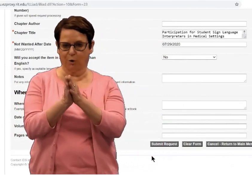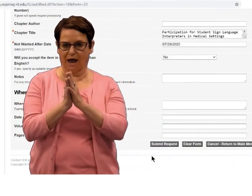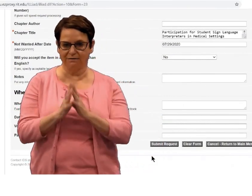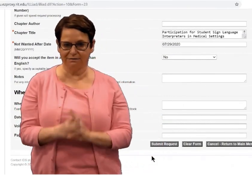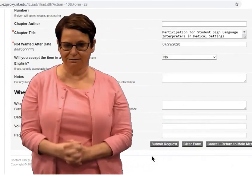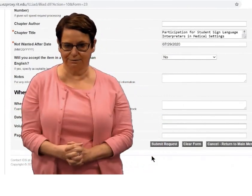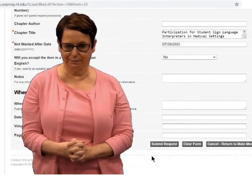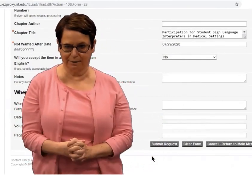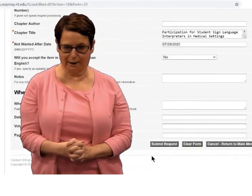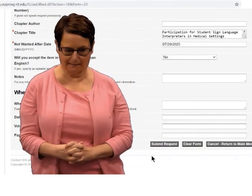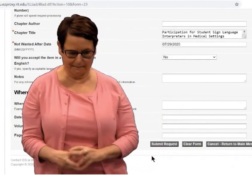Then send your request.